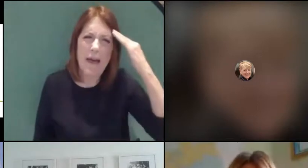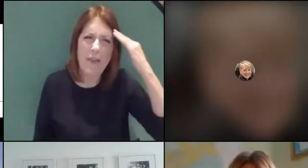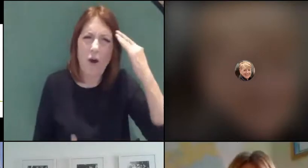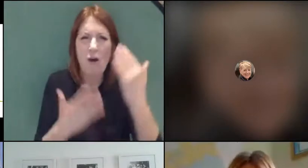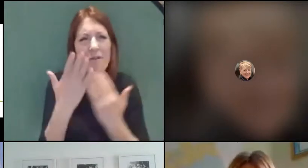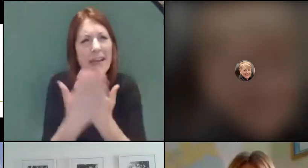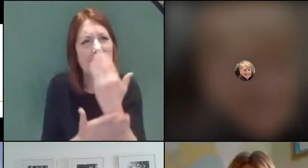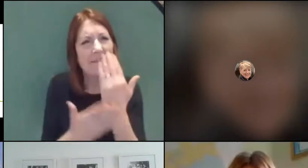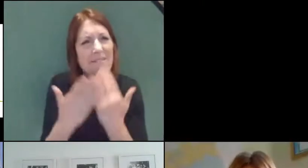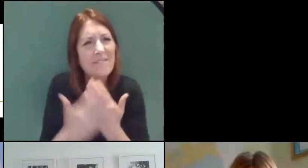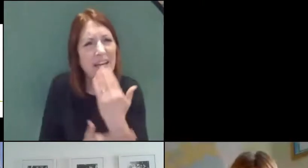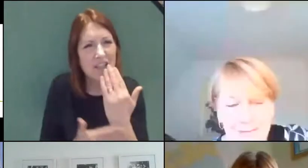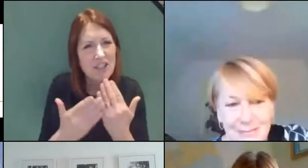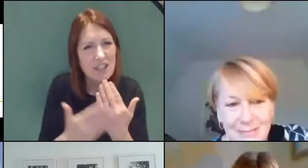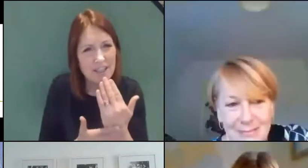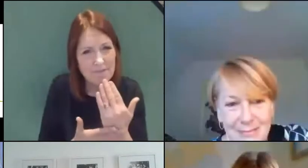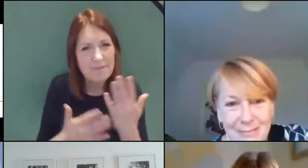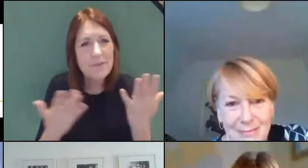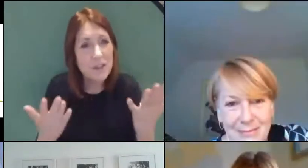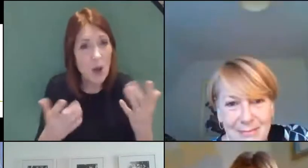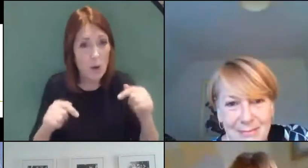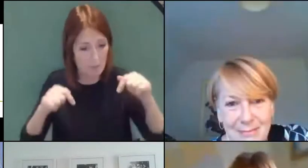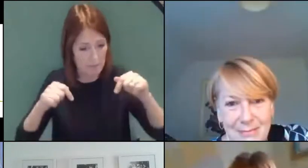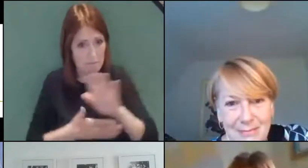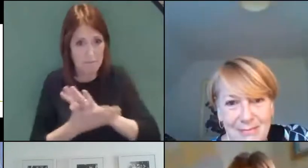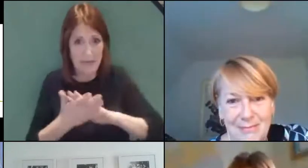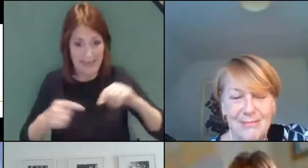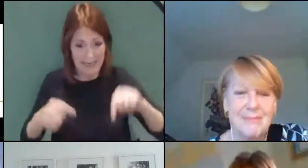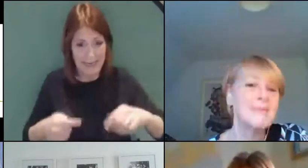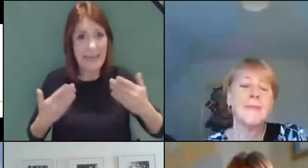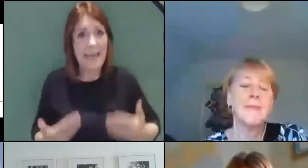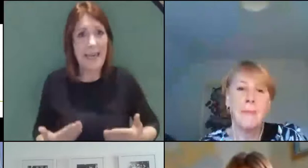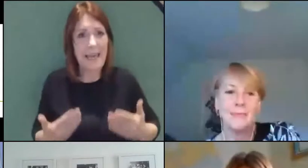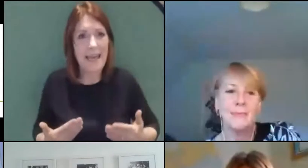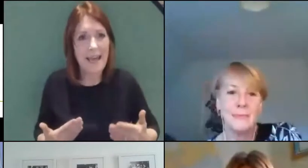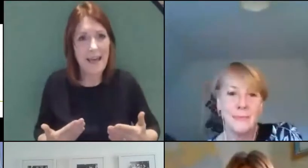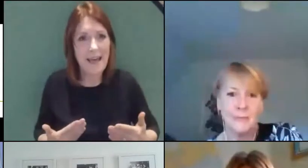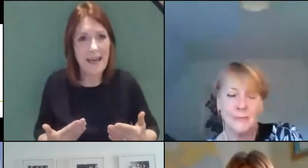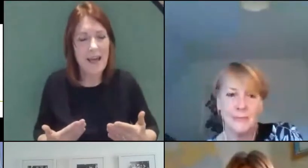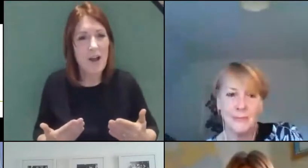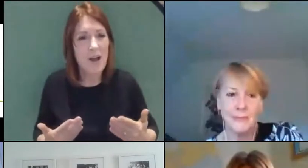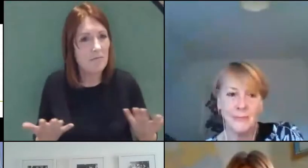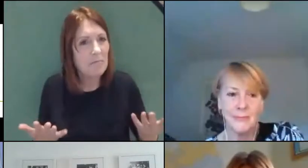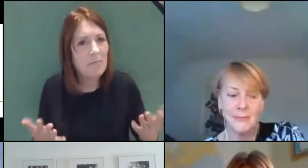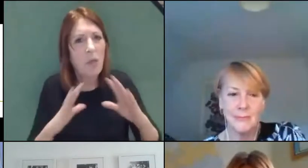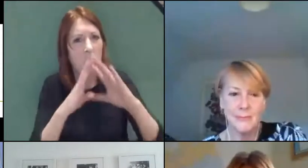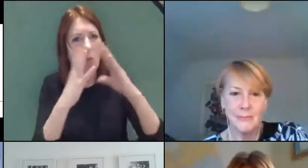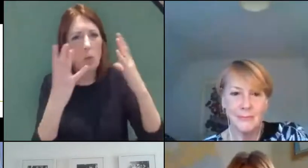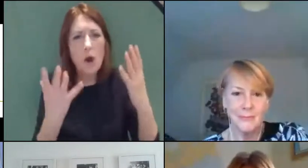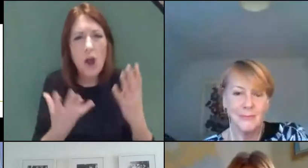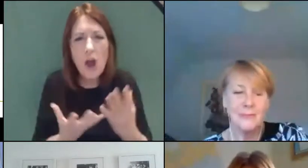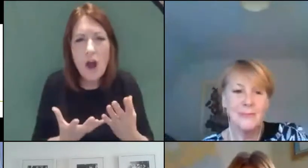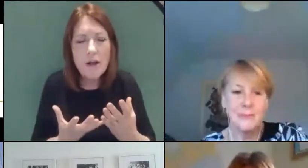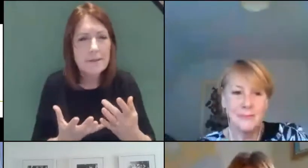And here we are - we're in a situation where the world and our life has been very,